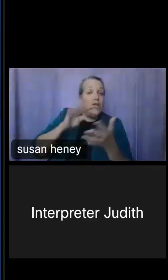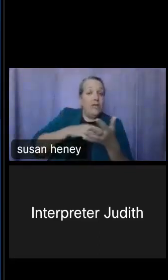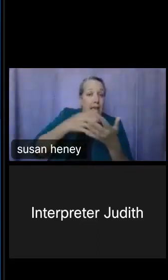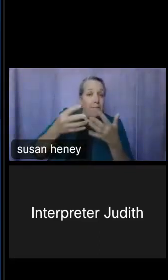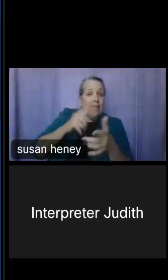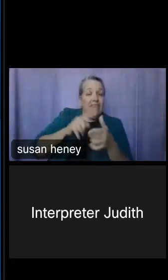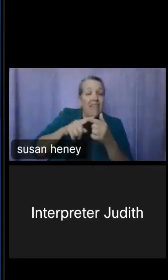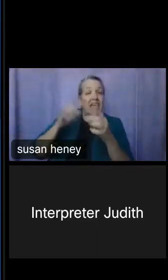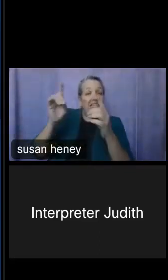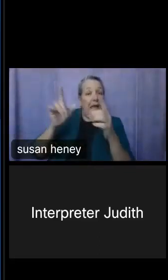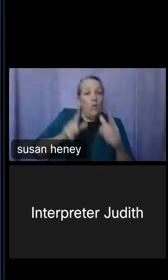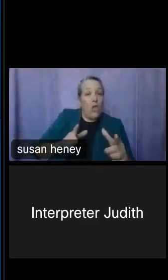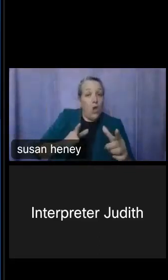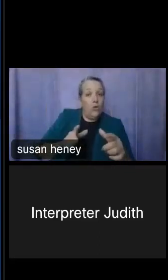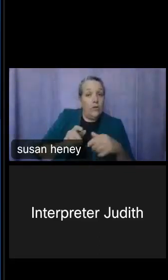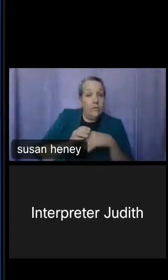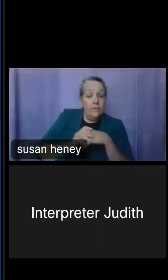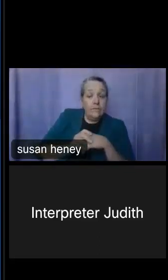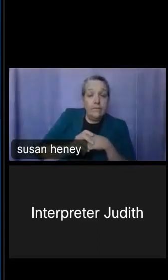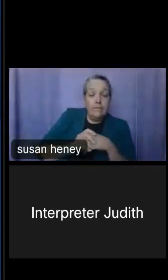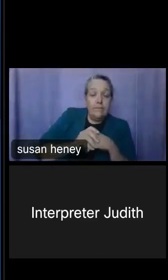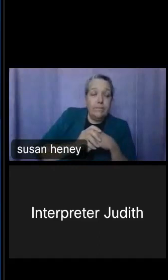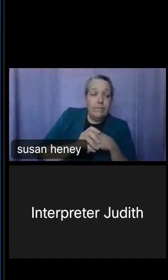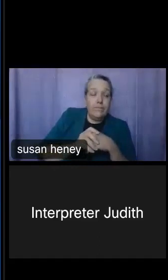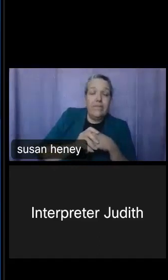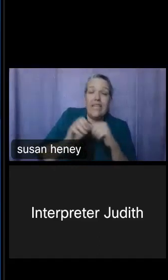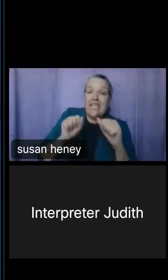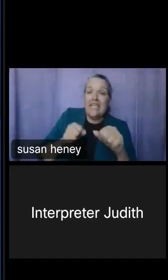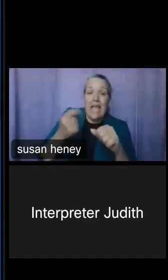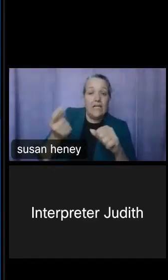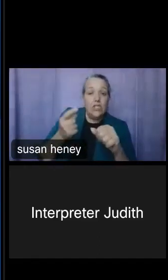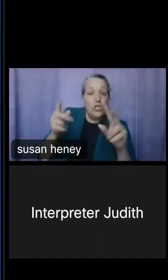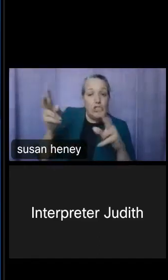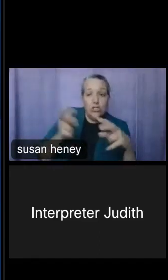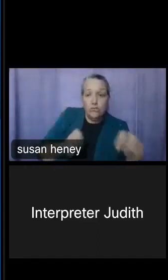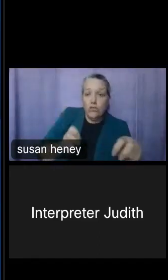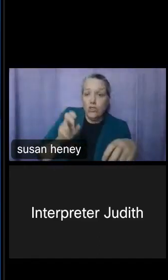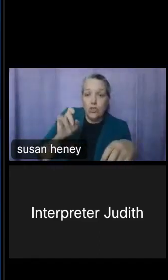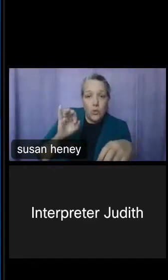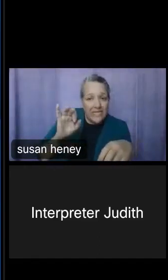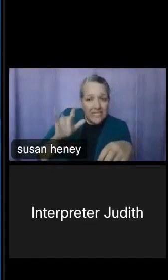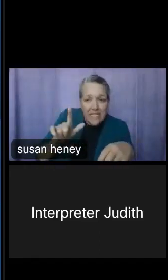can be done simply into Excel format or some other formats, but it can also be transferred